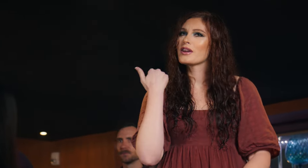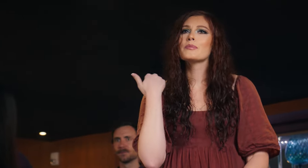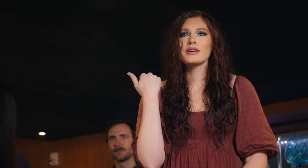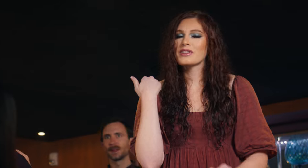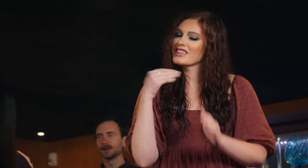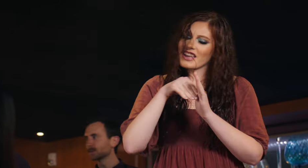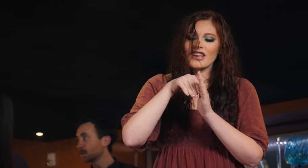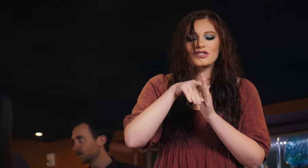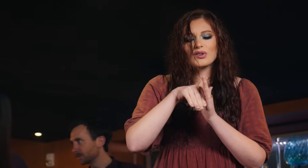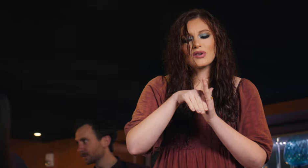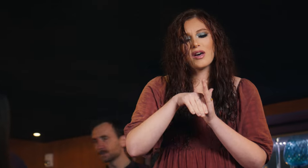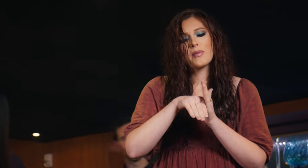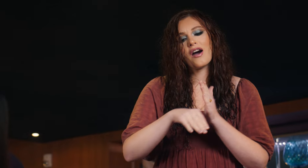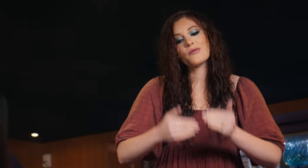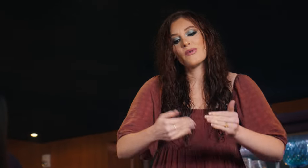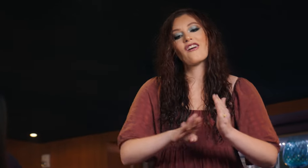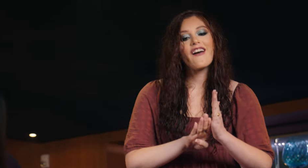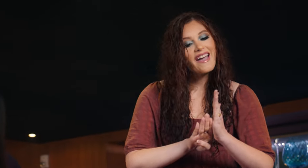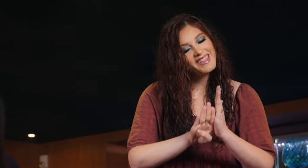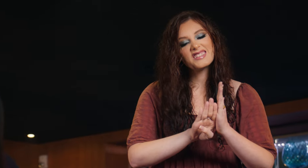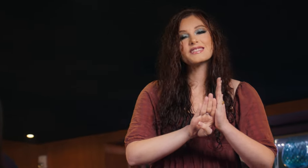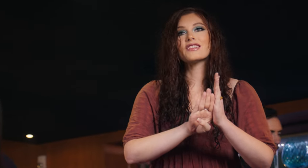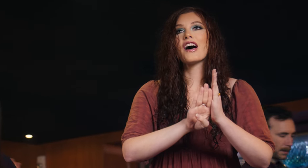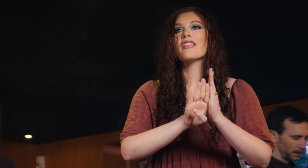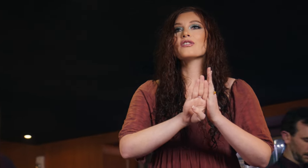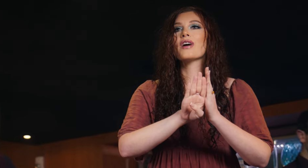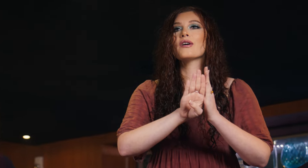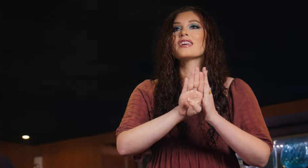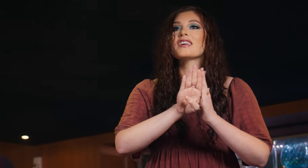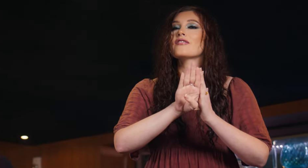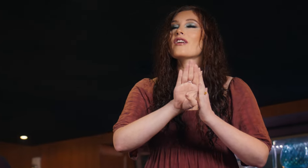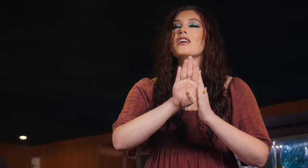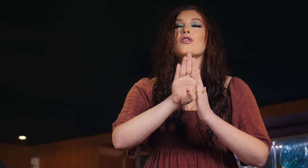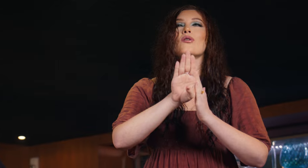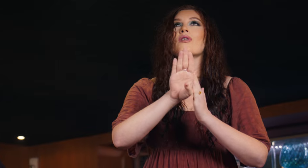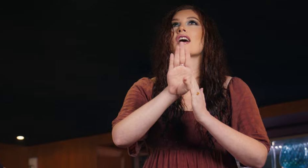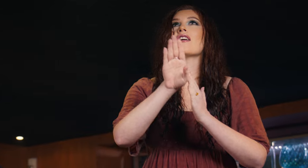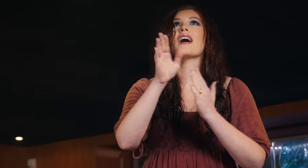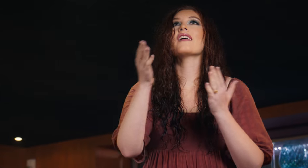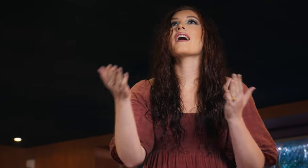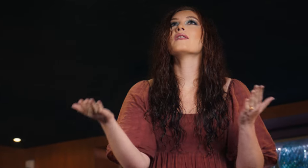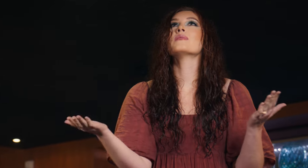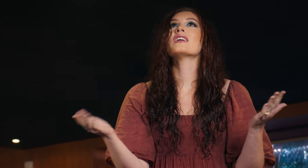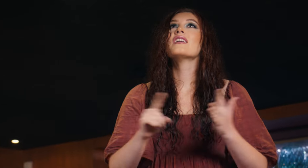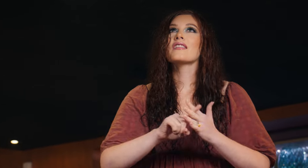Let me get to the part where I hit solid ground If I know where I am